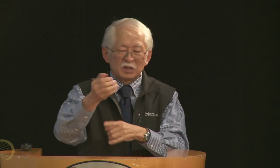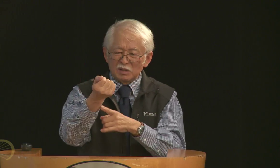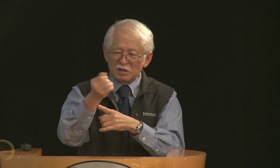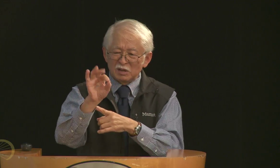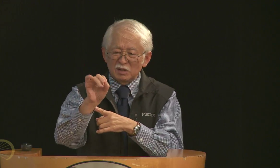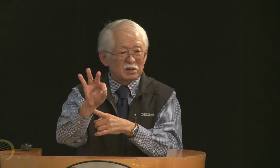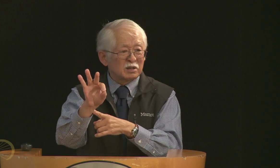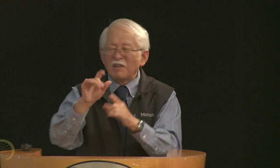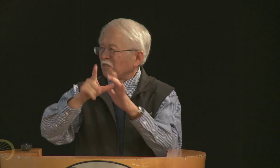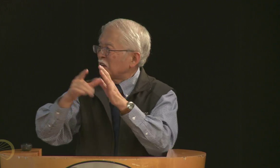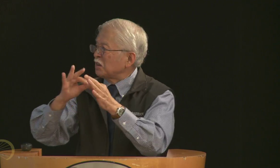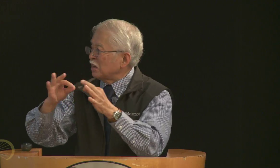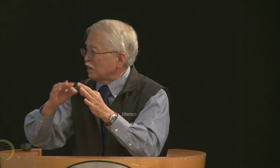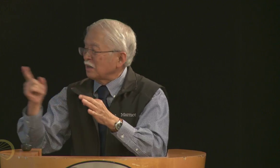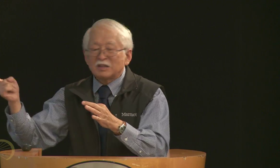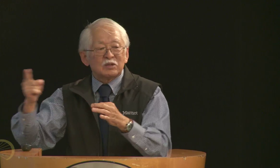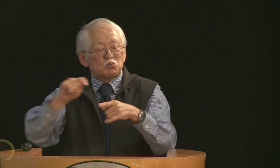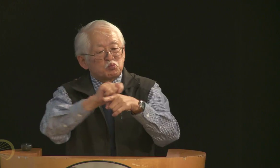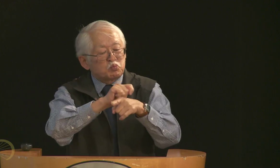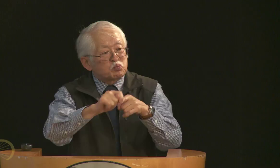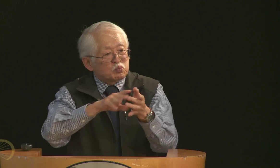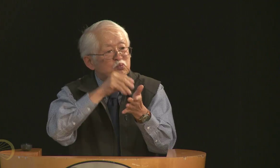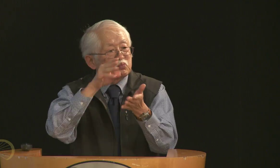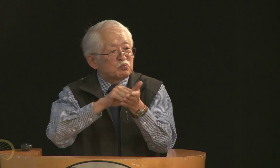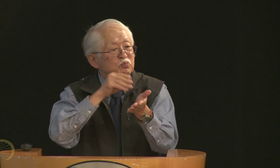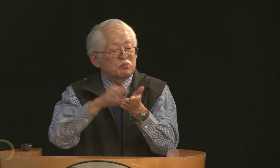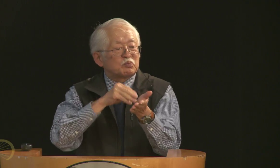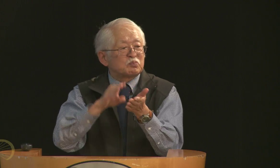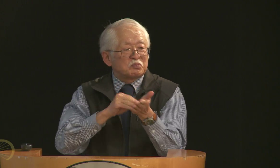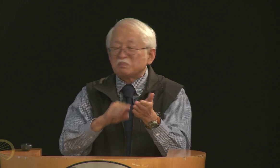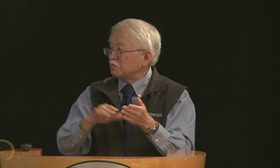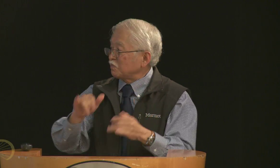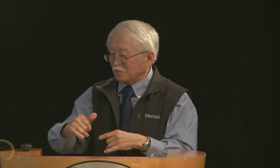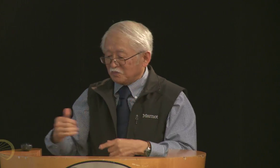School for the Deaf, in Berkeley in 1909, and I'll talk more about that, so that they could